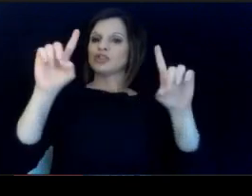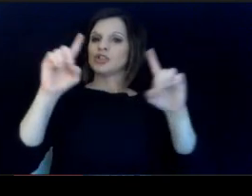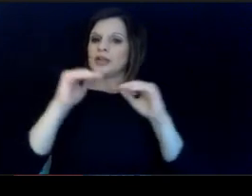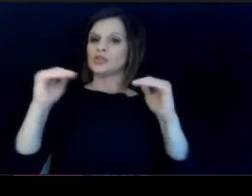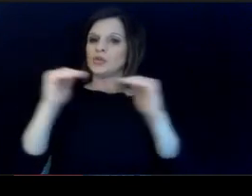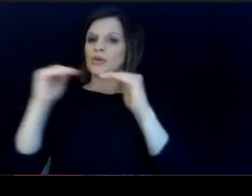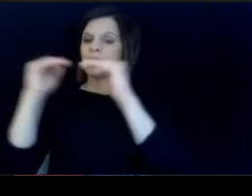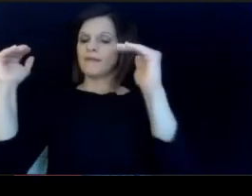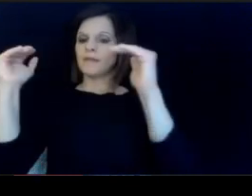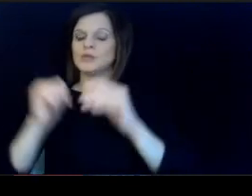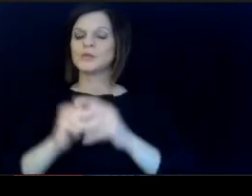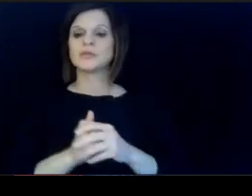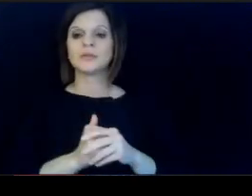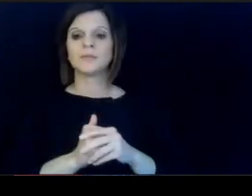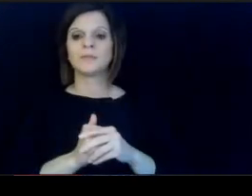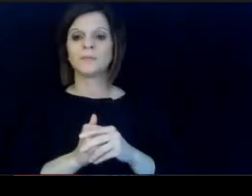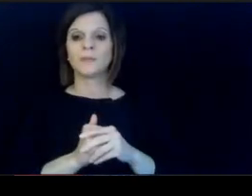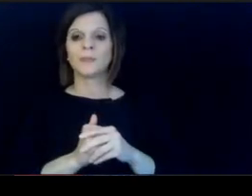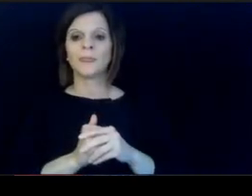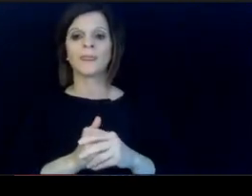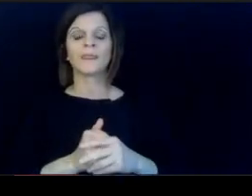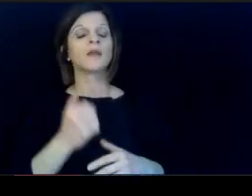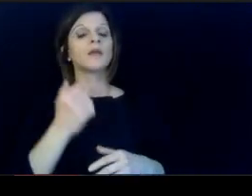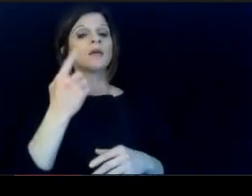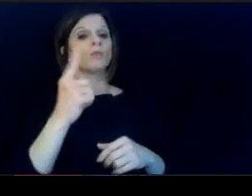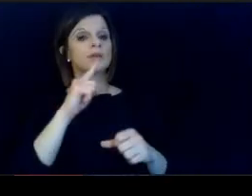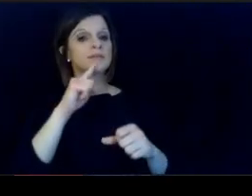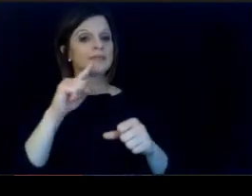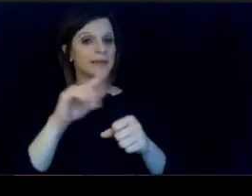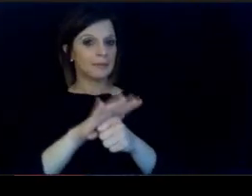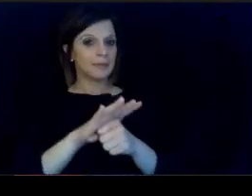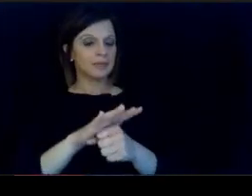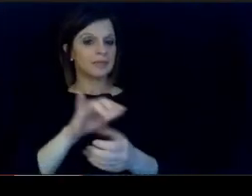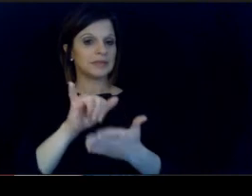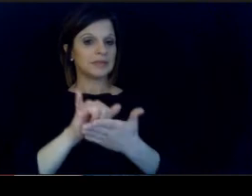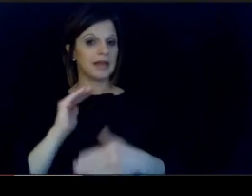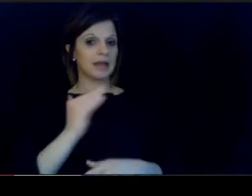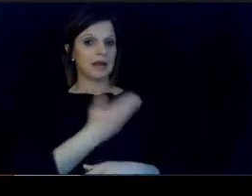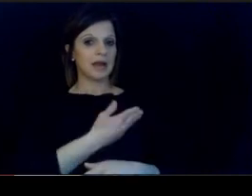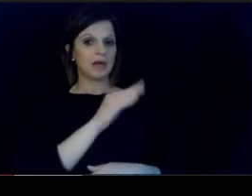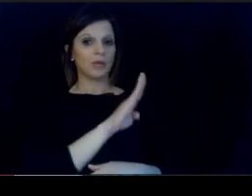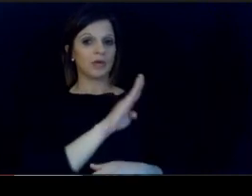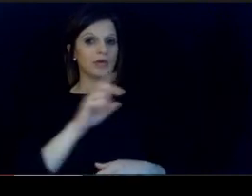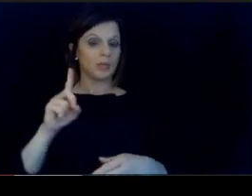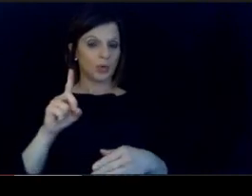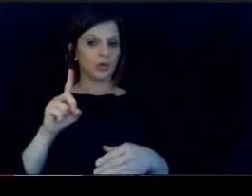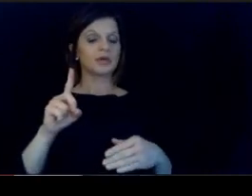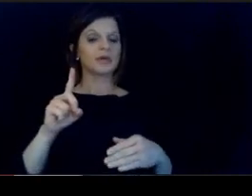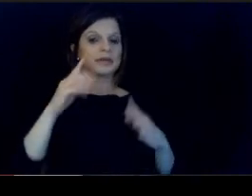Public this I'll take this one. We one of the. commitments that our board has made.